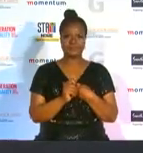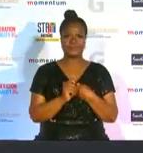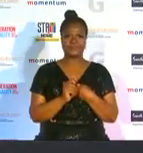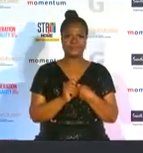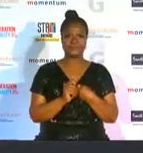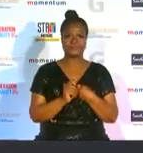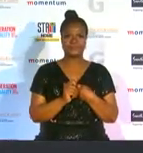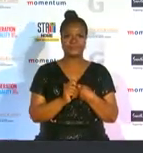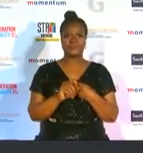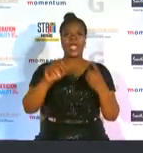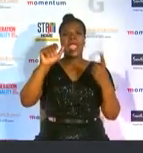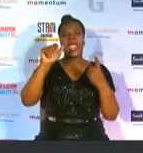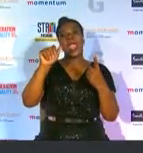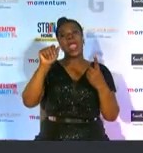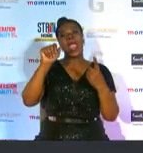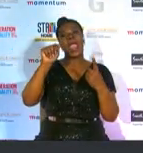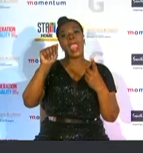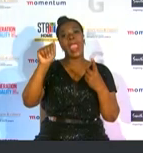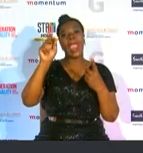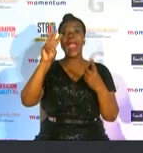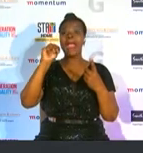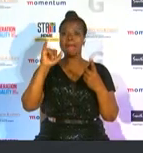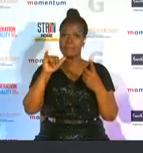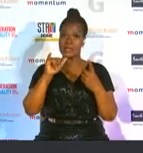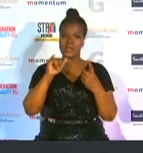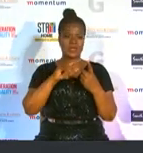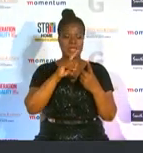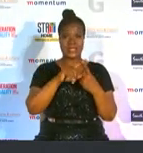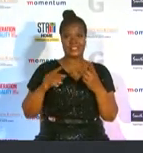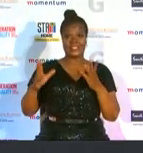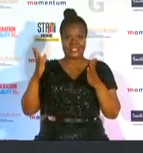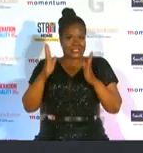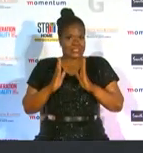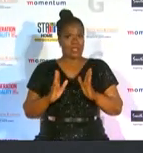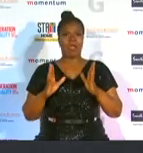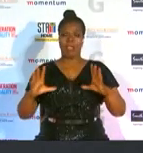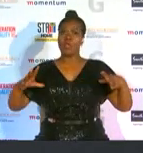andy mahamba a woman who oozes style elegance and confidence in front